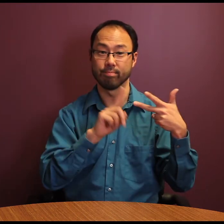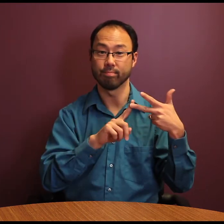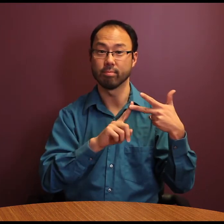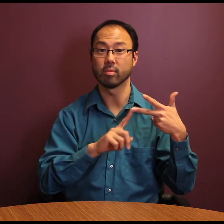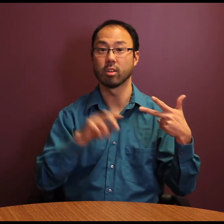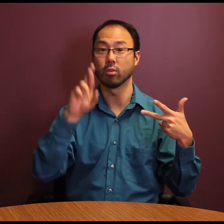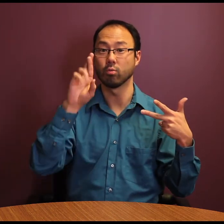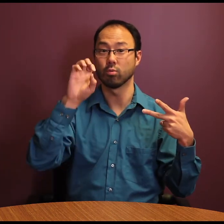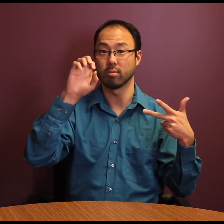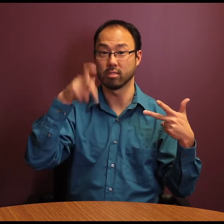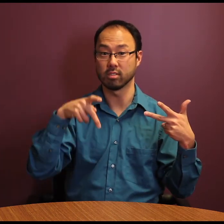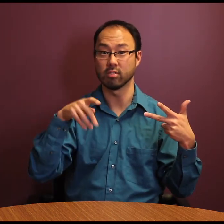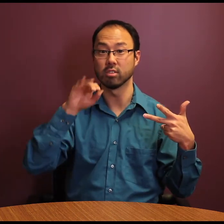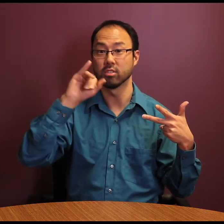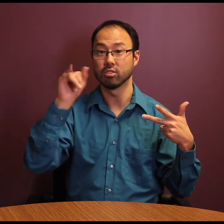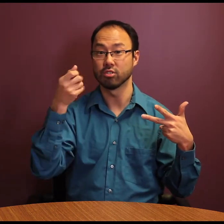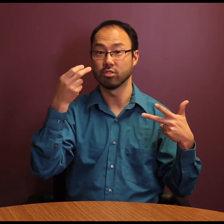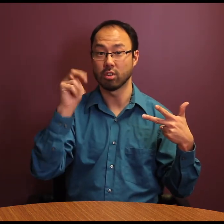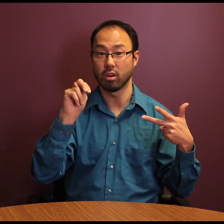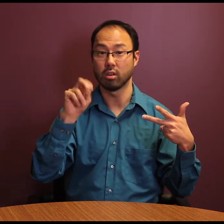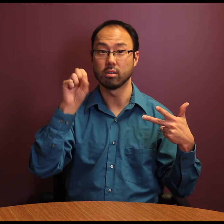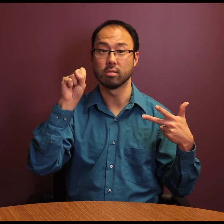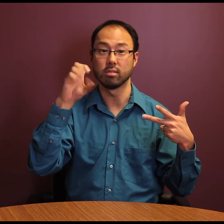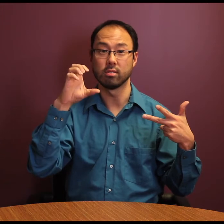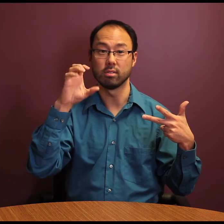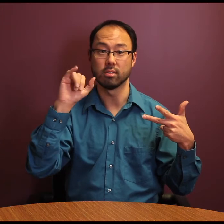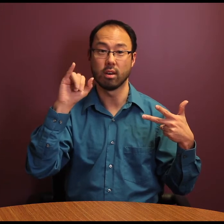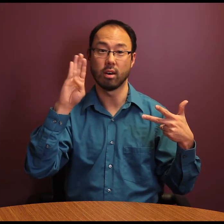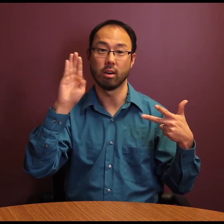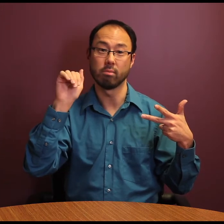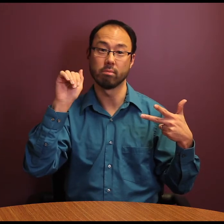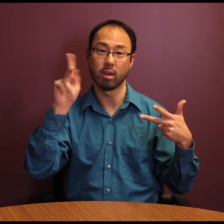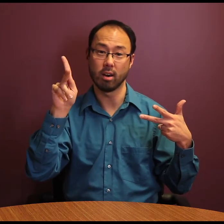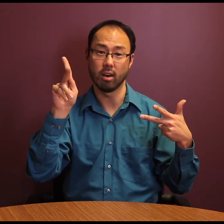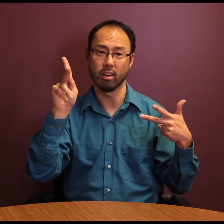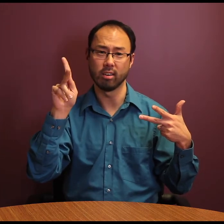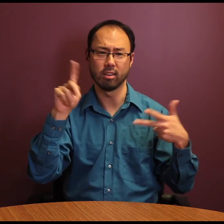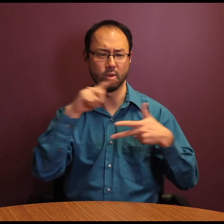and Representative John Scibak for their achievements and efforts